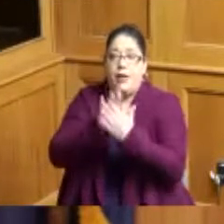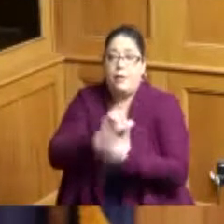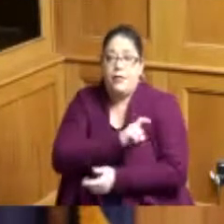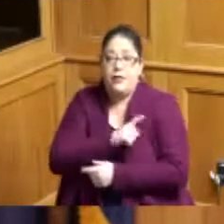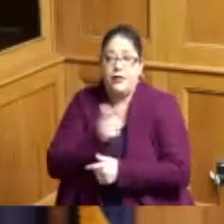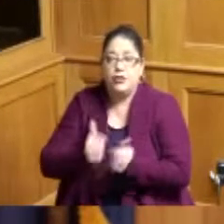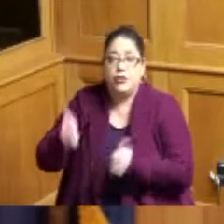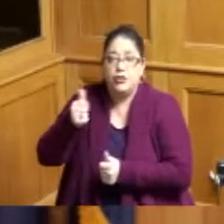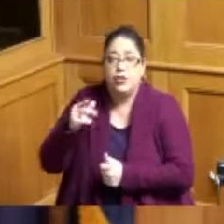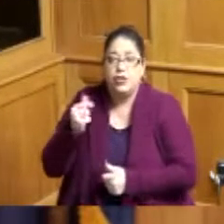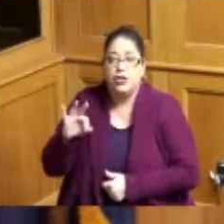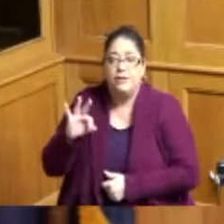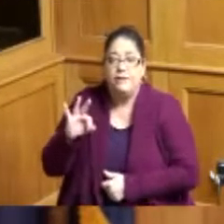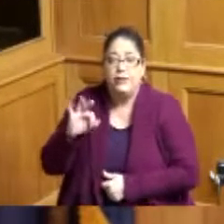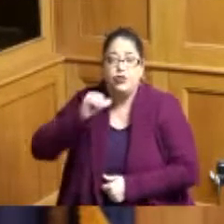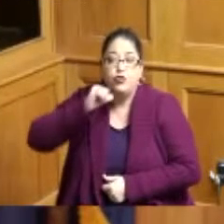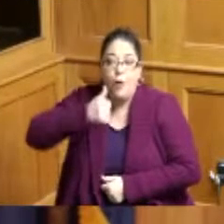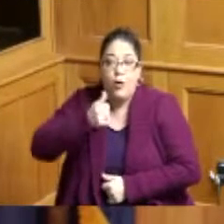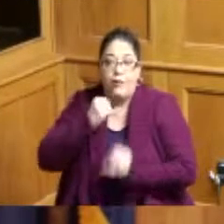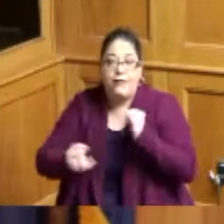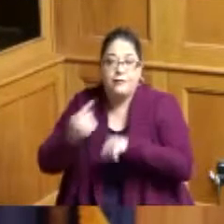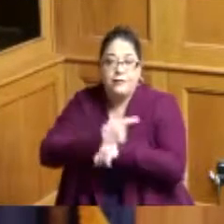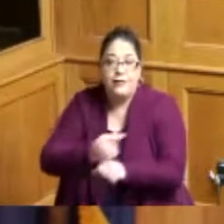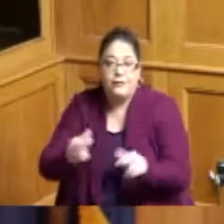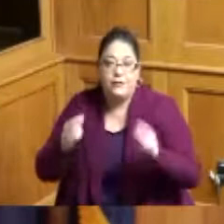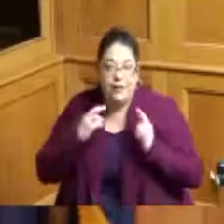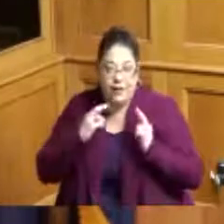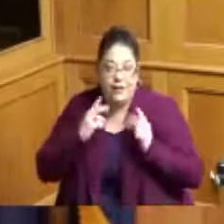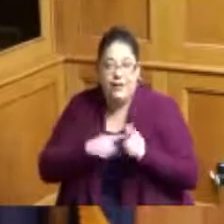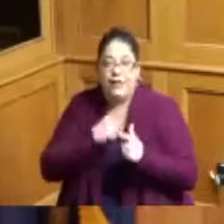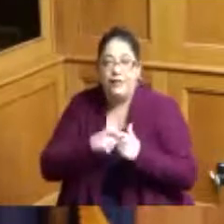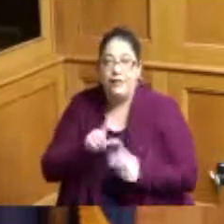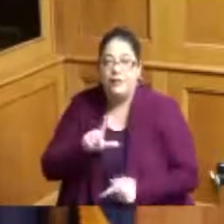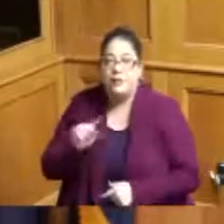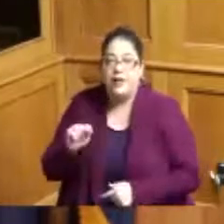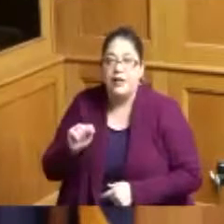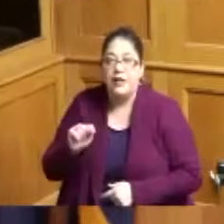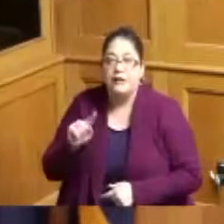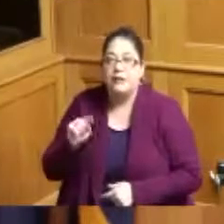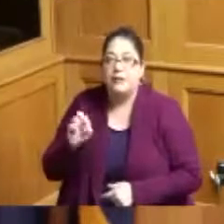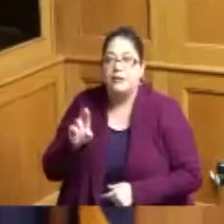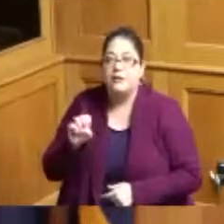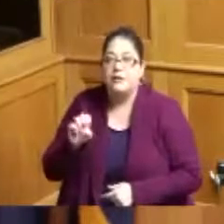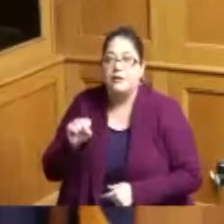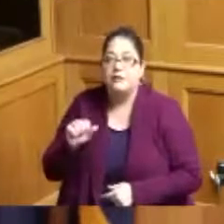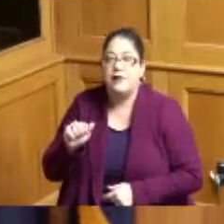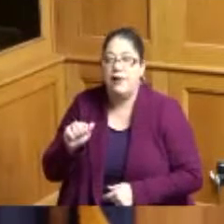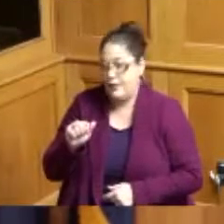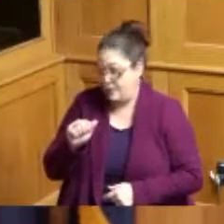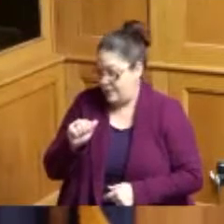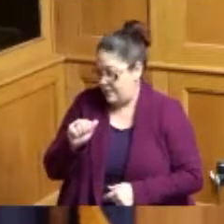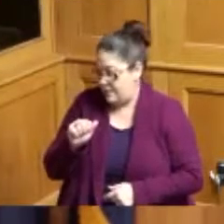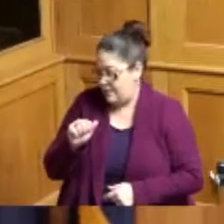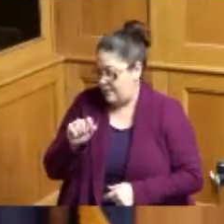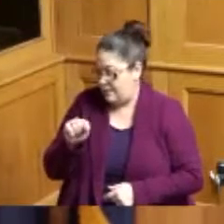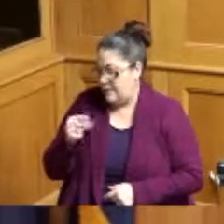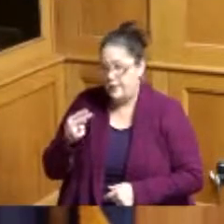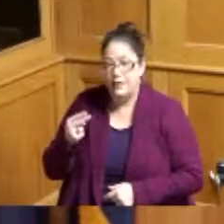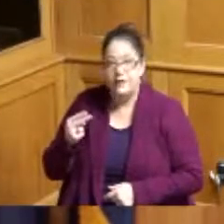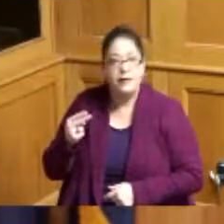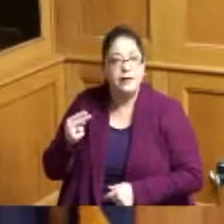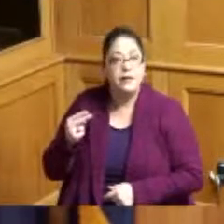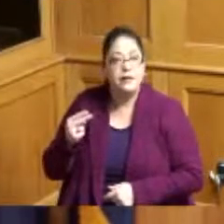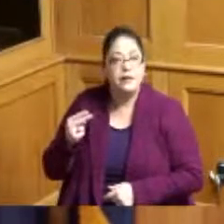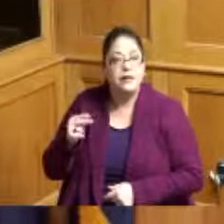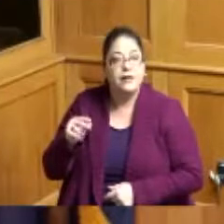tomorrow and we will have Lieutenant Teresa is it Theetge I always get Theetge I'm always getting